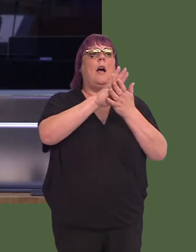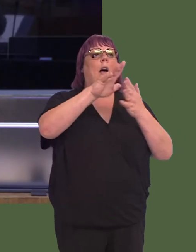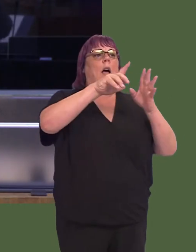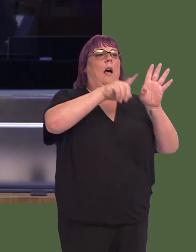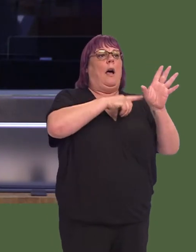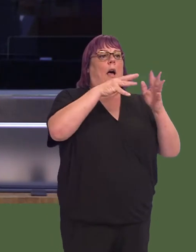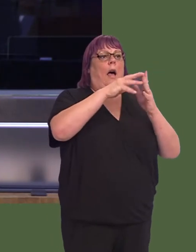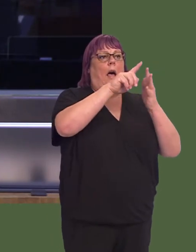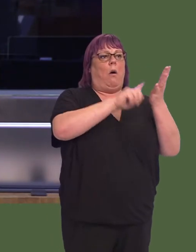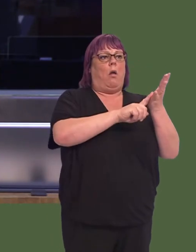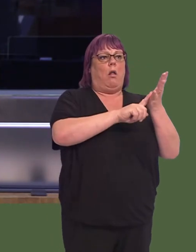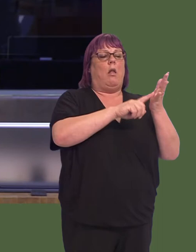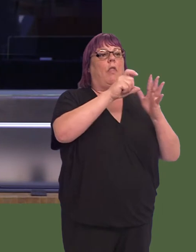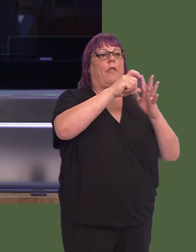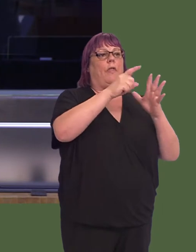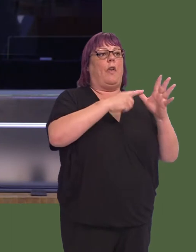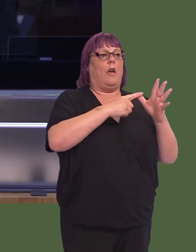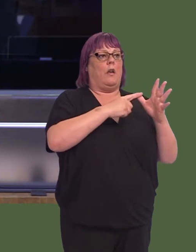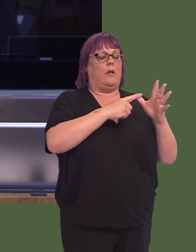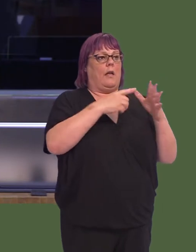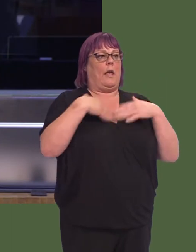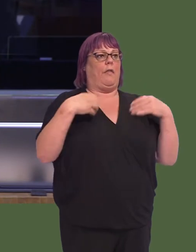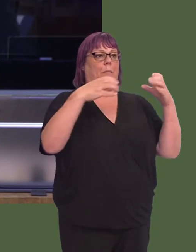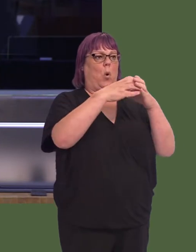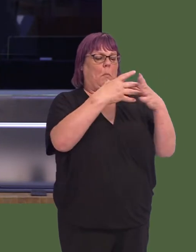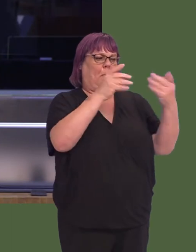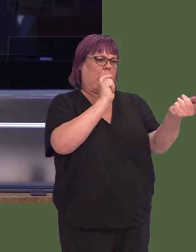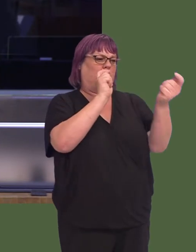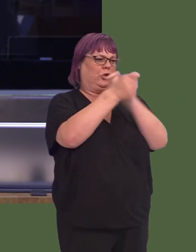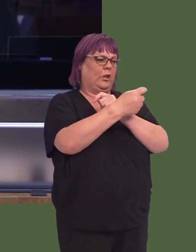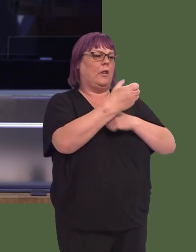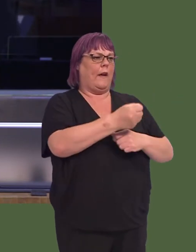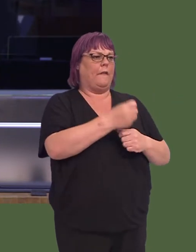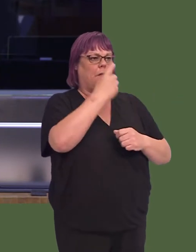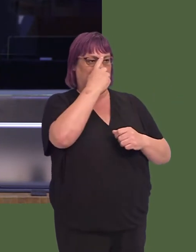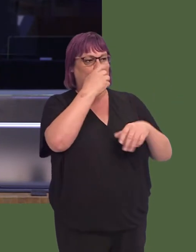The Hywel Dda university health board proposed their big NHS change, which will affect the